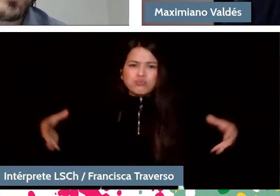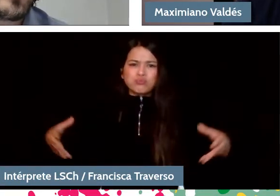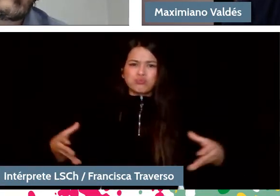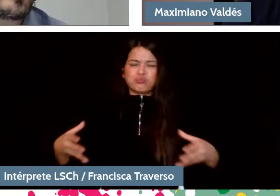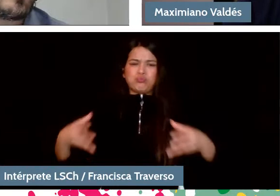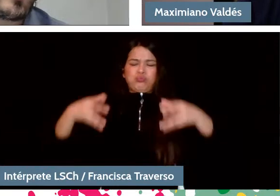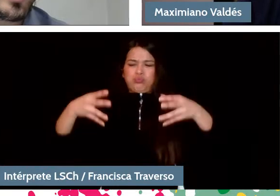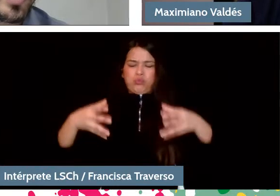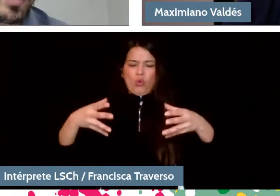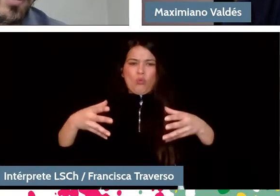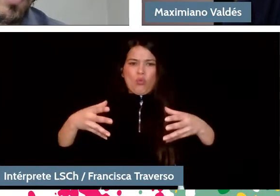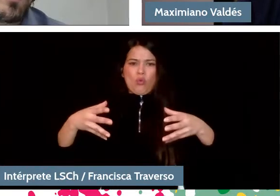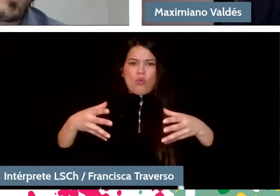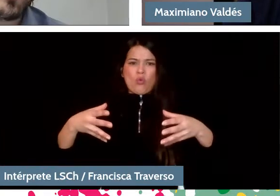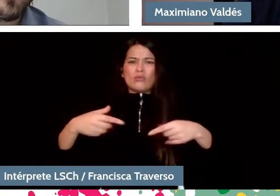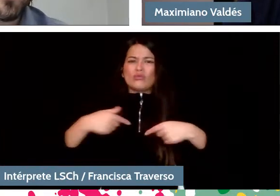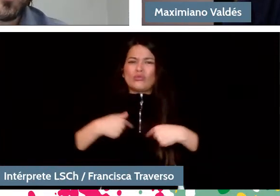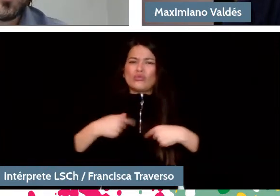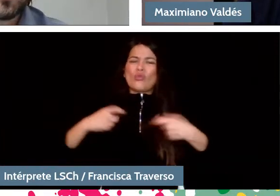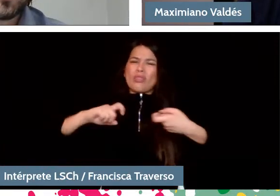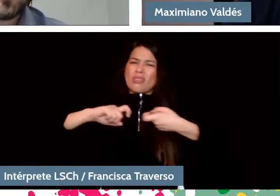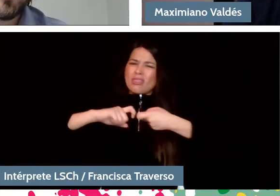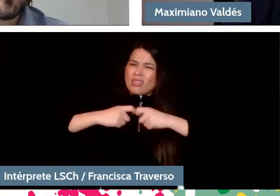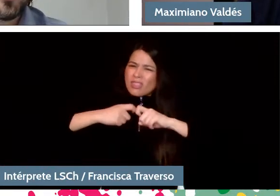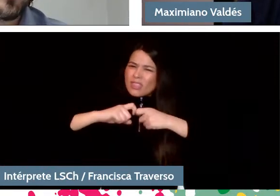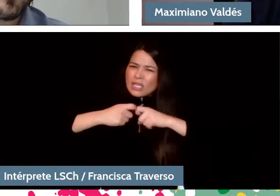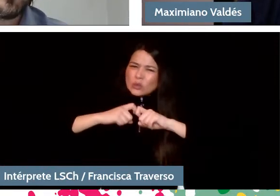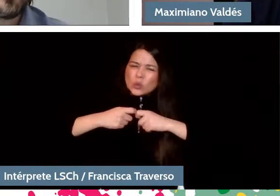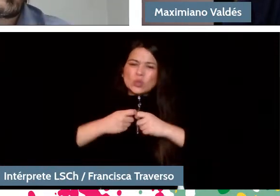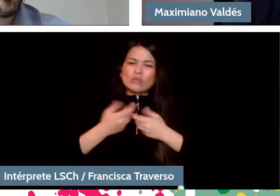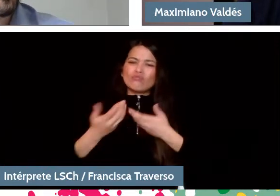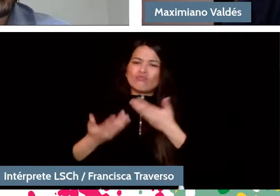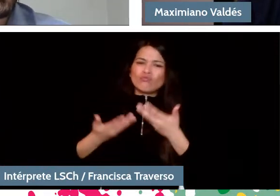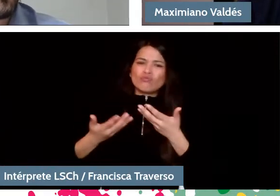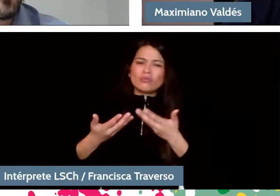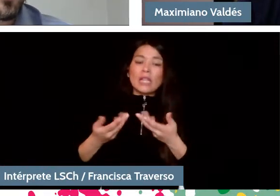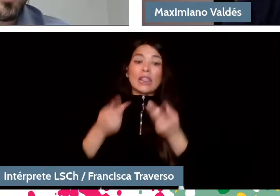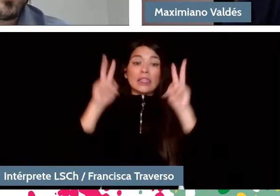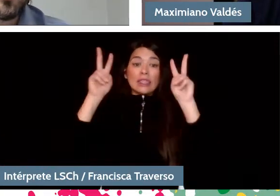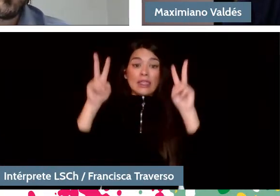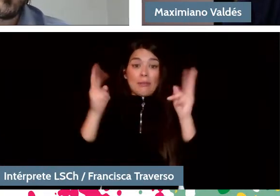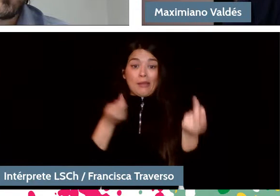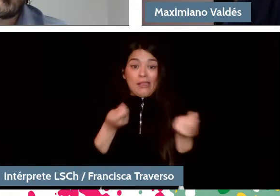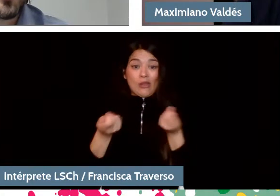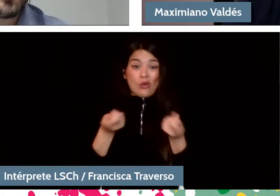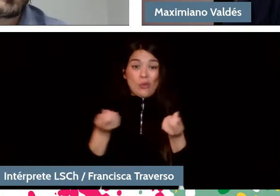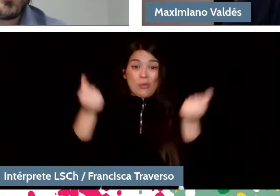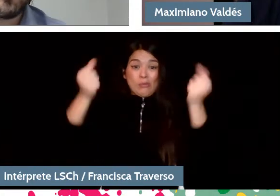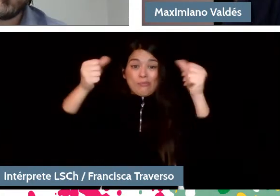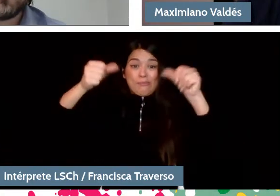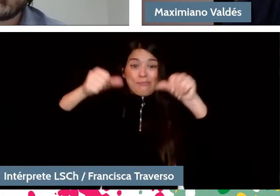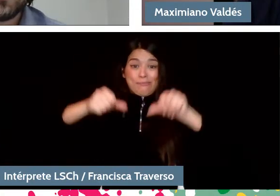For me, it's a very attractive discussion because it puts, on the one hand, the economic, but on the other hand other values that sometimes the economic leaves aside.